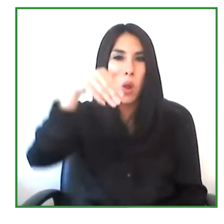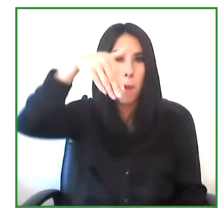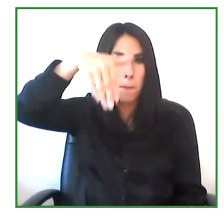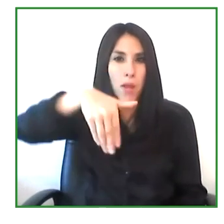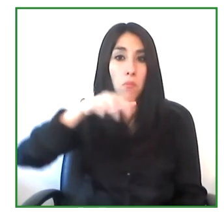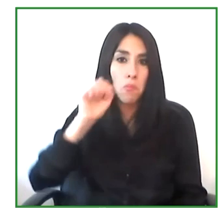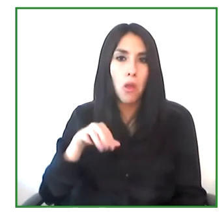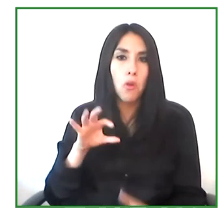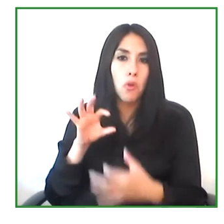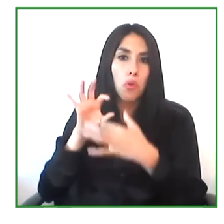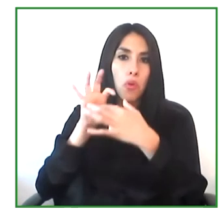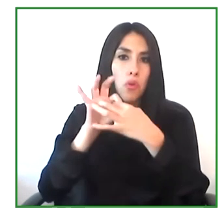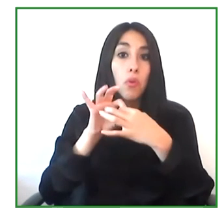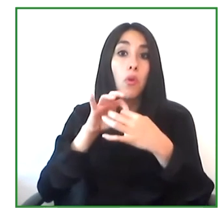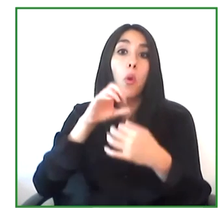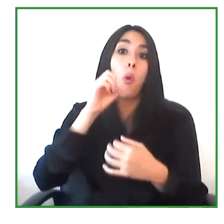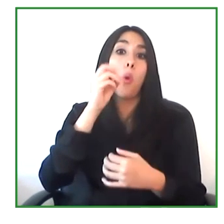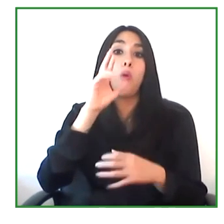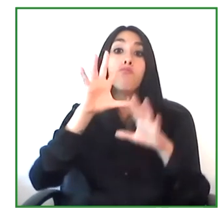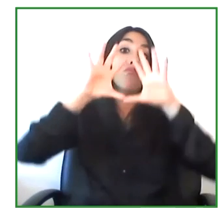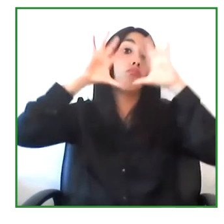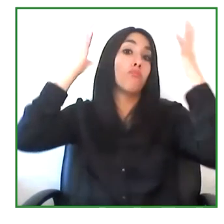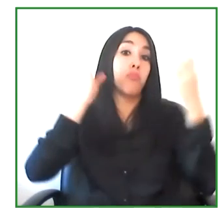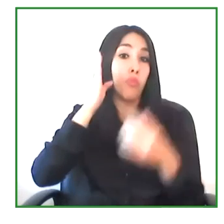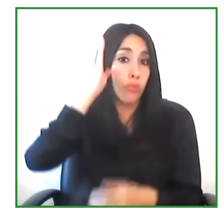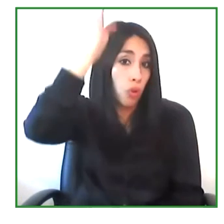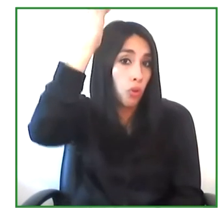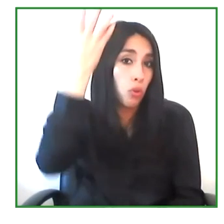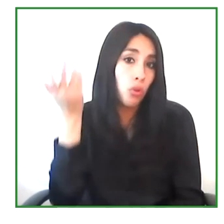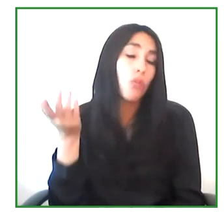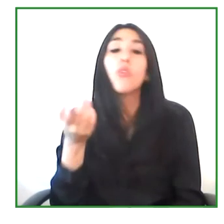But for us it is very important